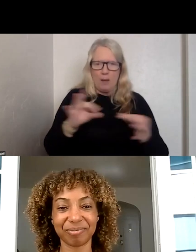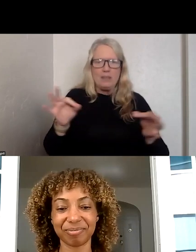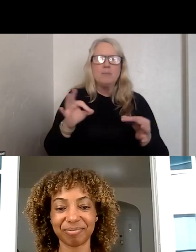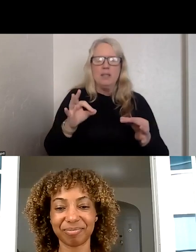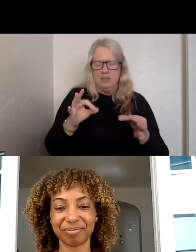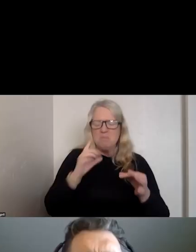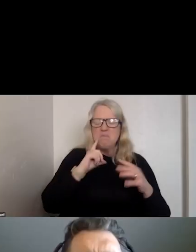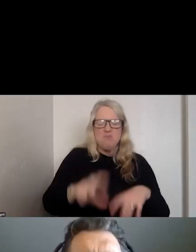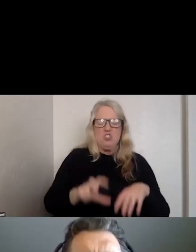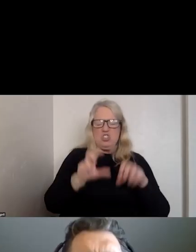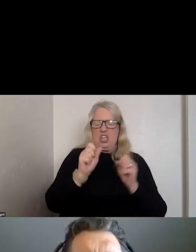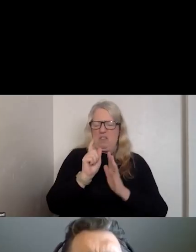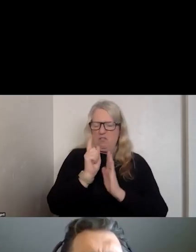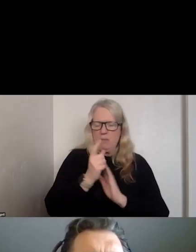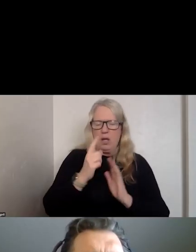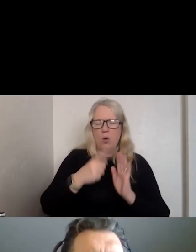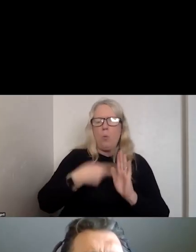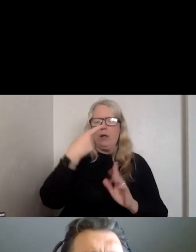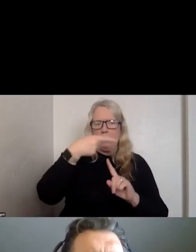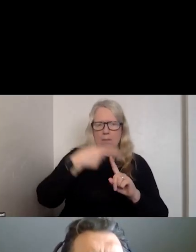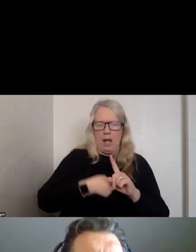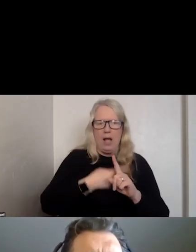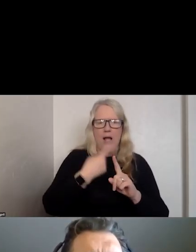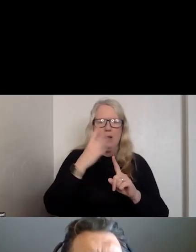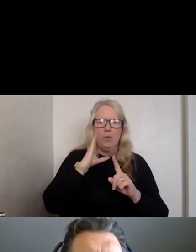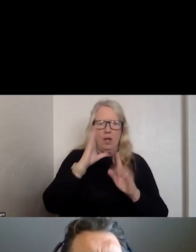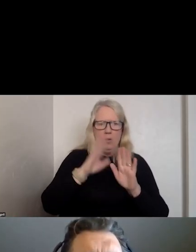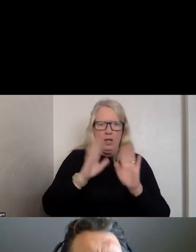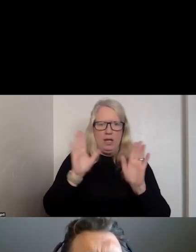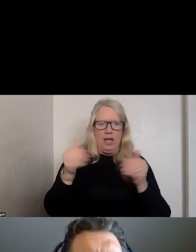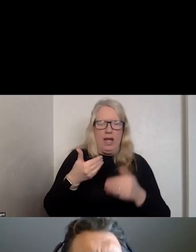A FEW MINUTES JUST A MONTH SHOWING HOW MEDICAID IS COMING ALONG.